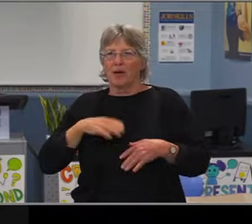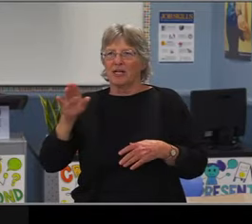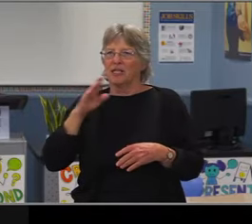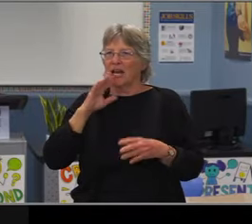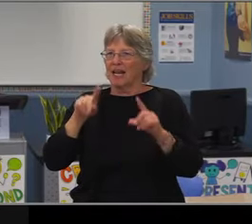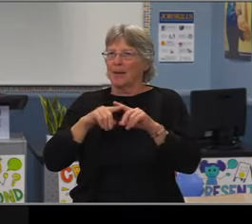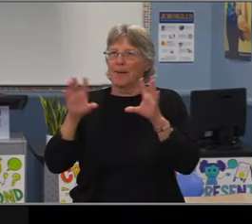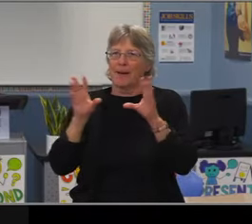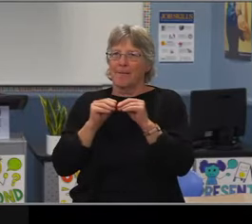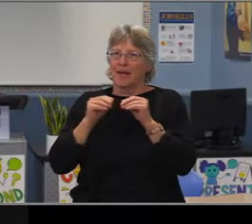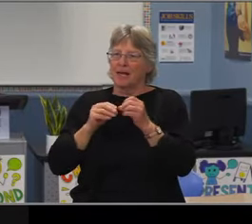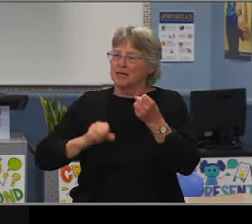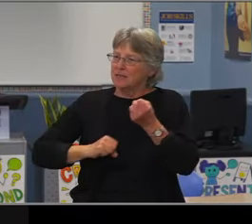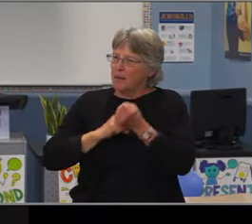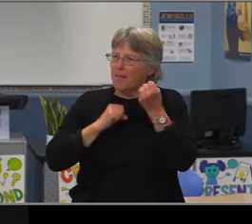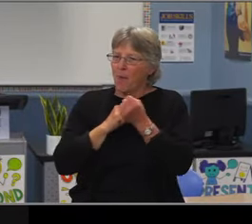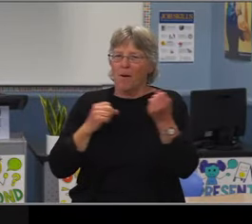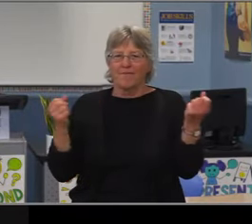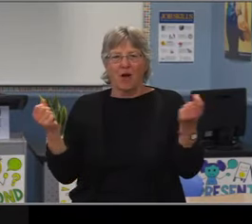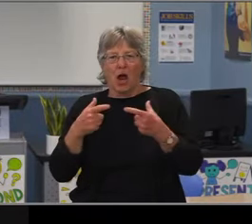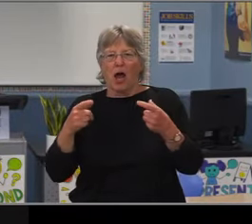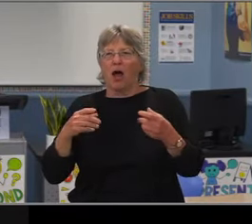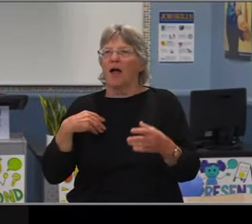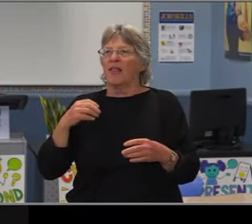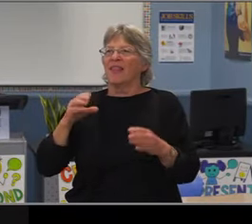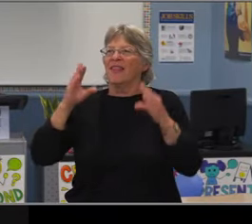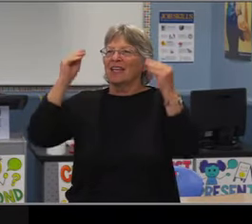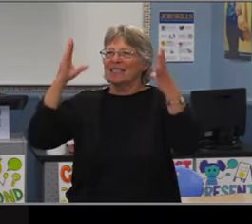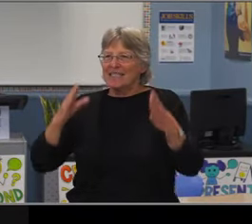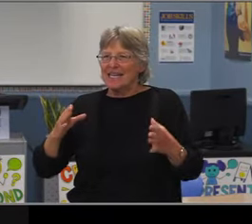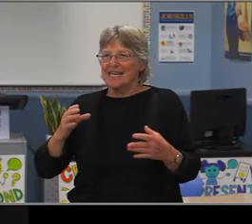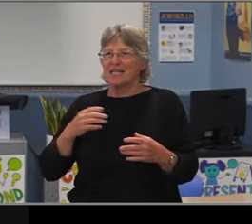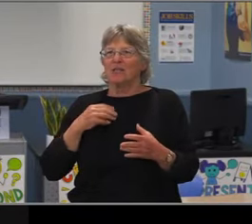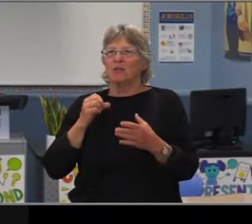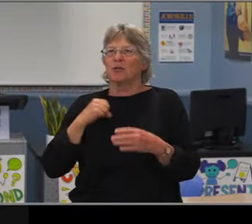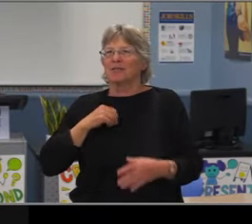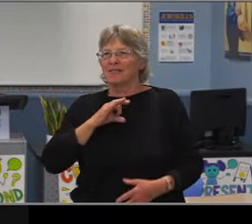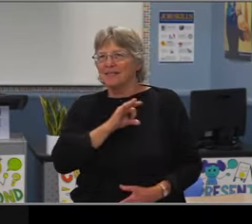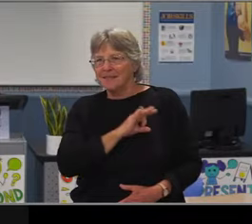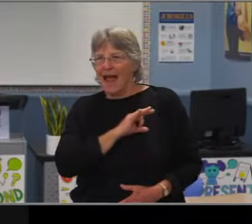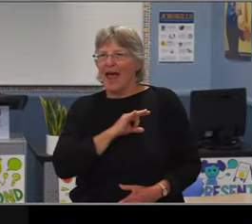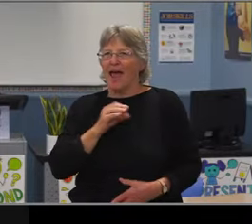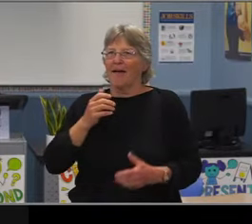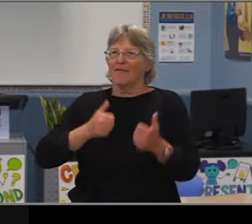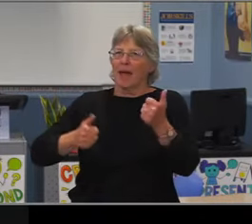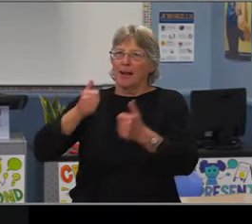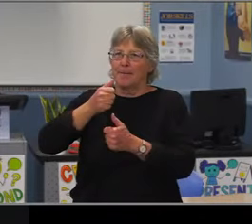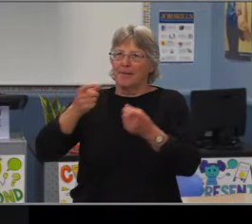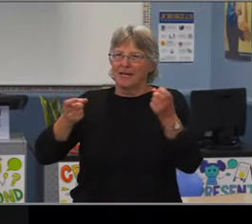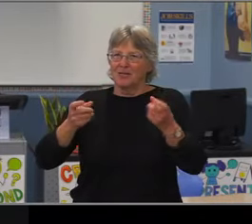I might have to borrow Felton's handkerchief if it is not too soppy at this point, but anyway